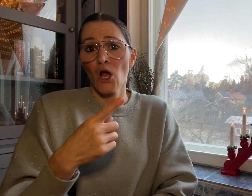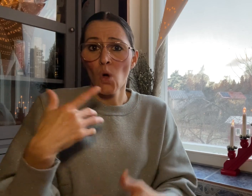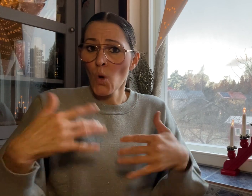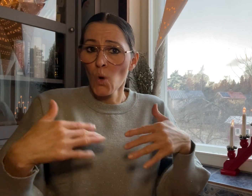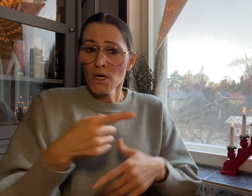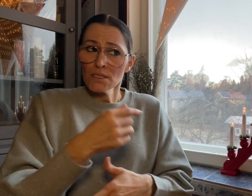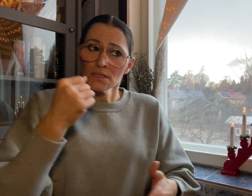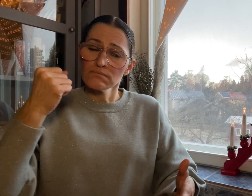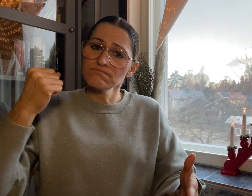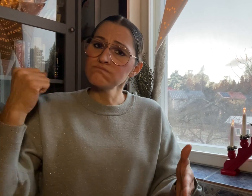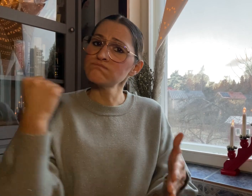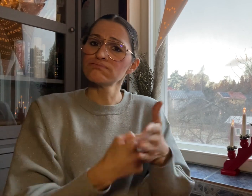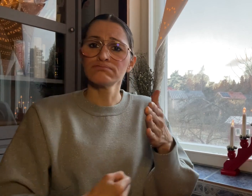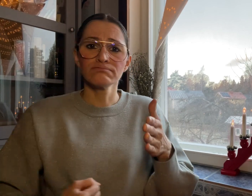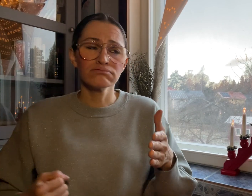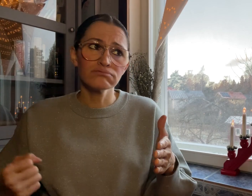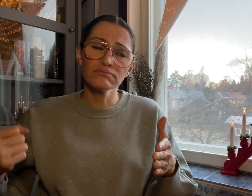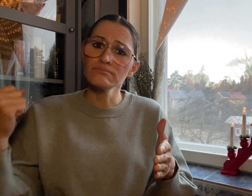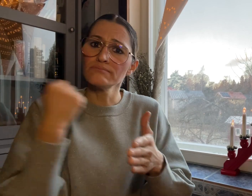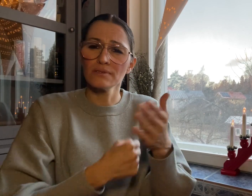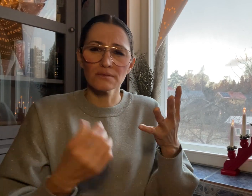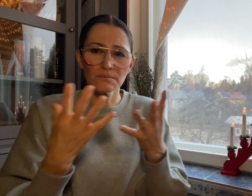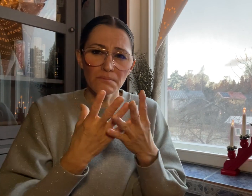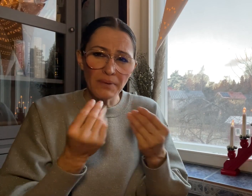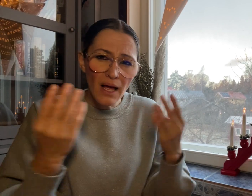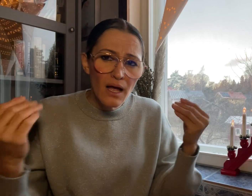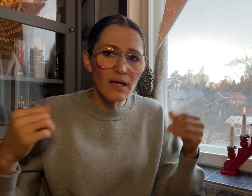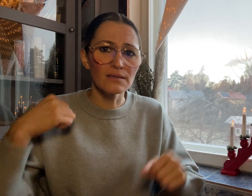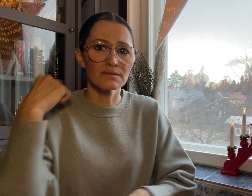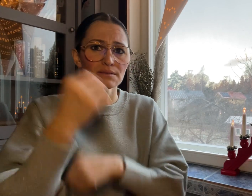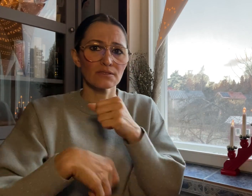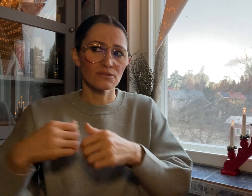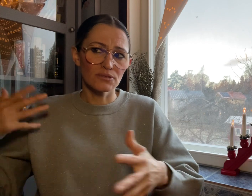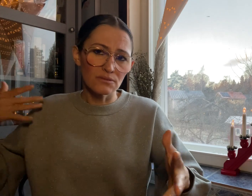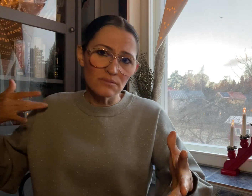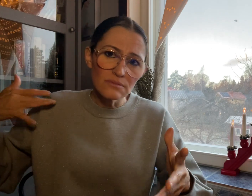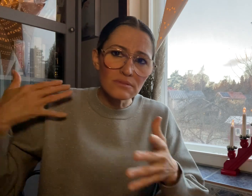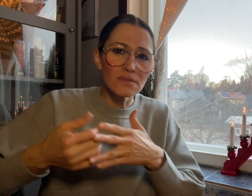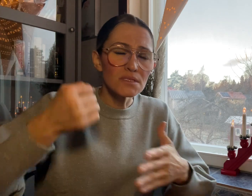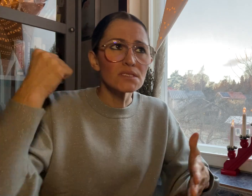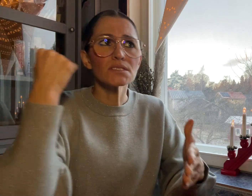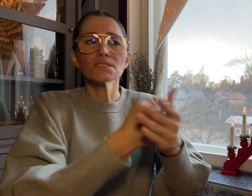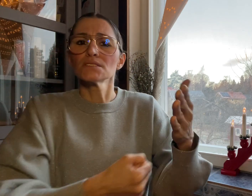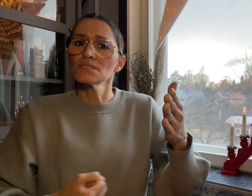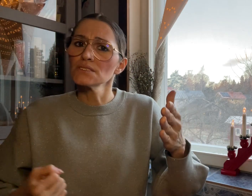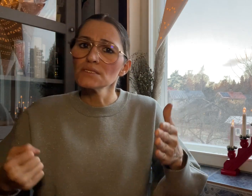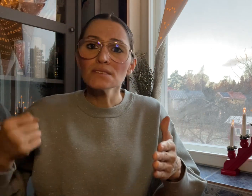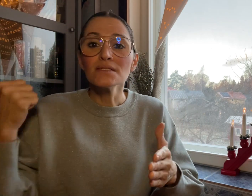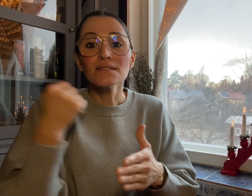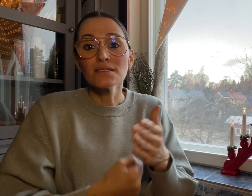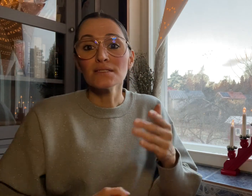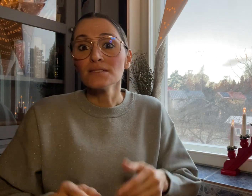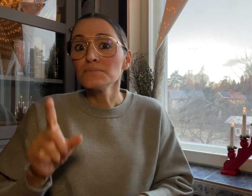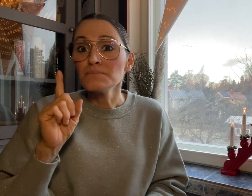they have been advocating for this for decades,